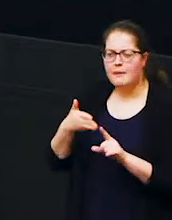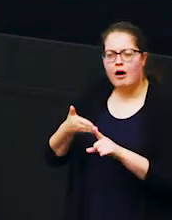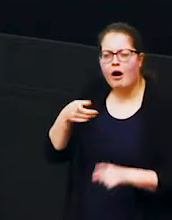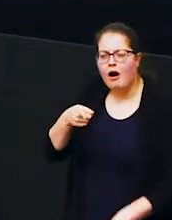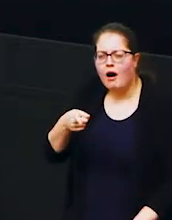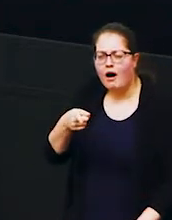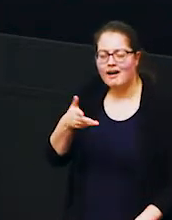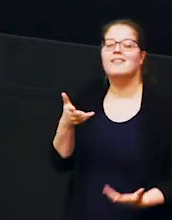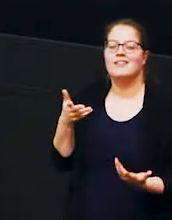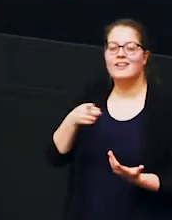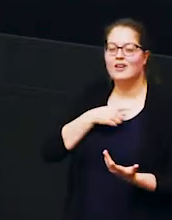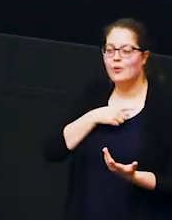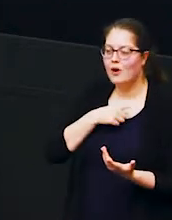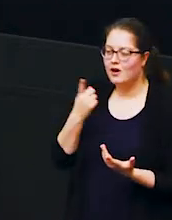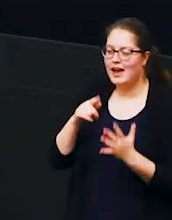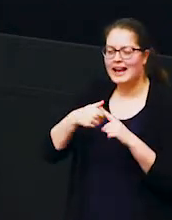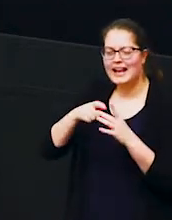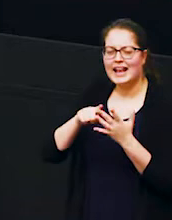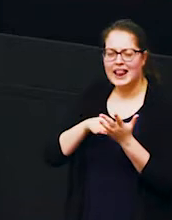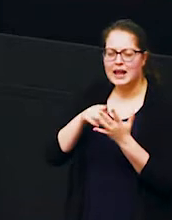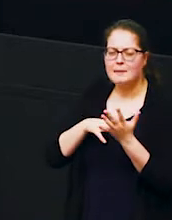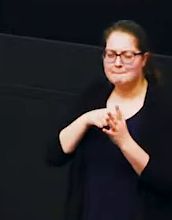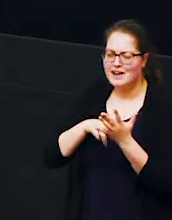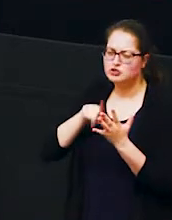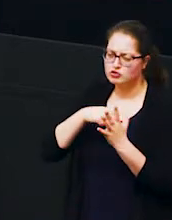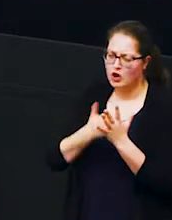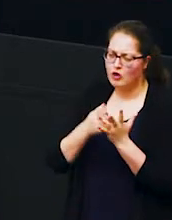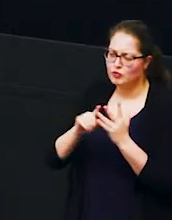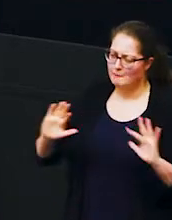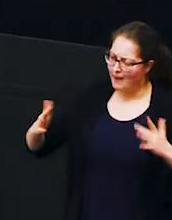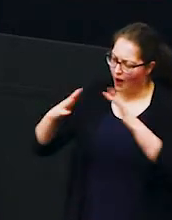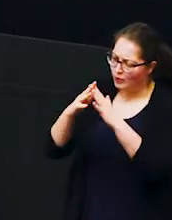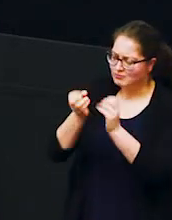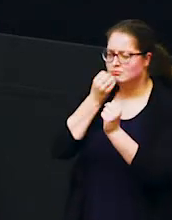home to mount kilimanjaro so it has a beautiful mount kilimanjaro backdrop and you might recognize